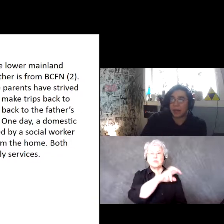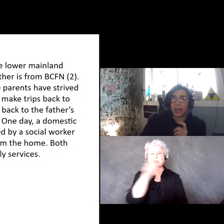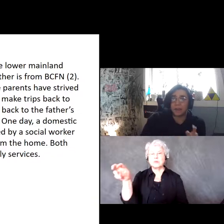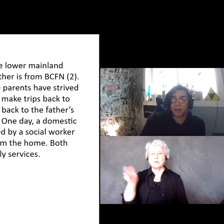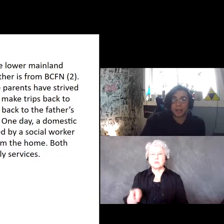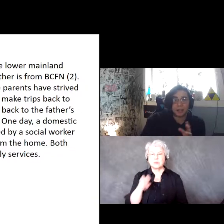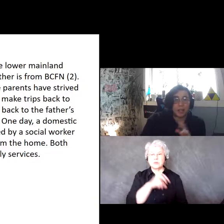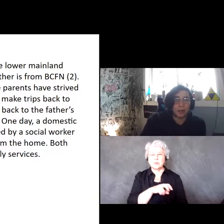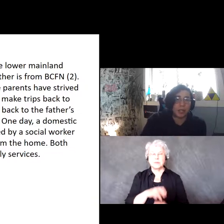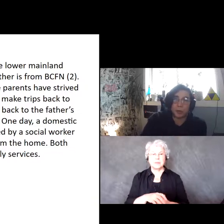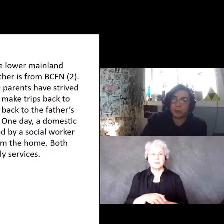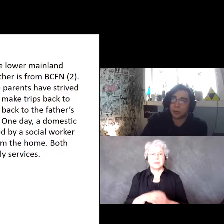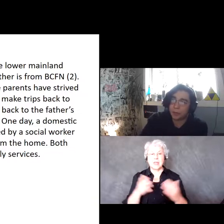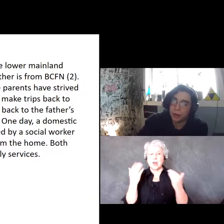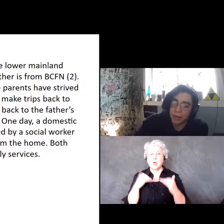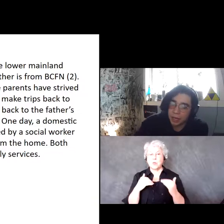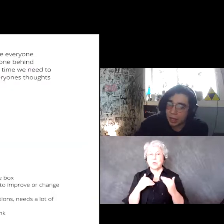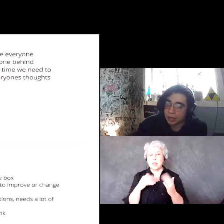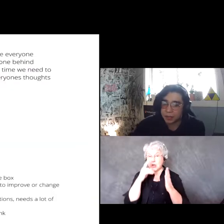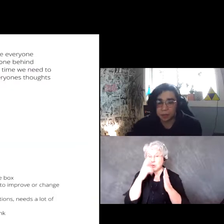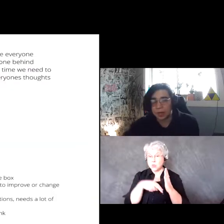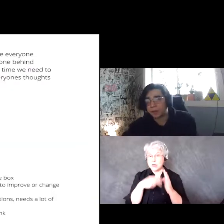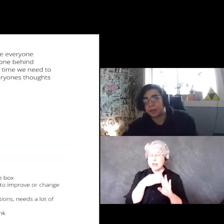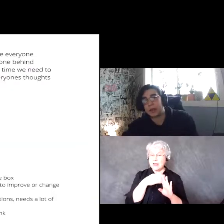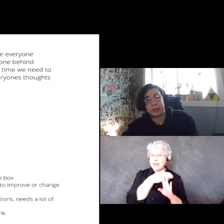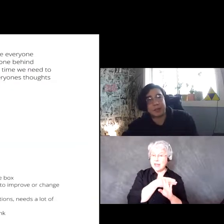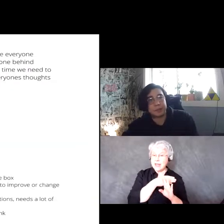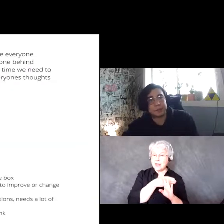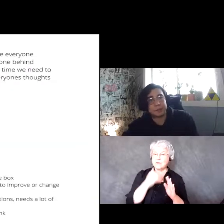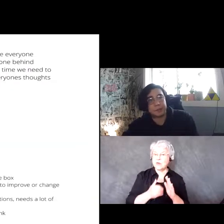after that so they can read up for it if they don’t have those documents.